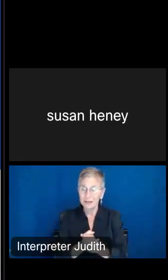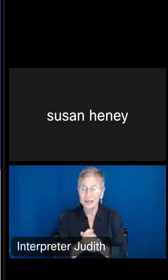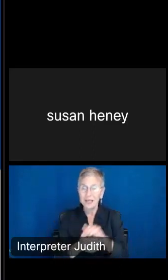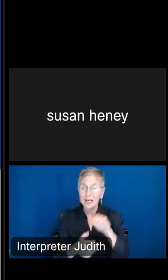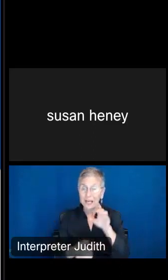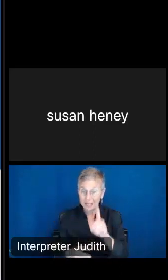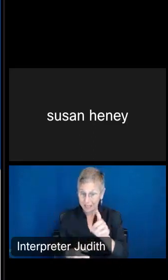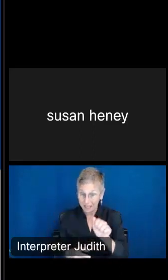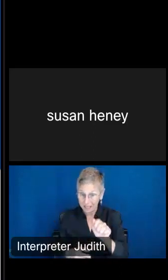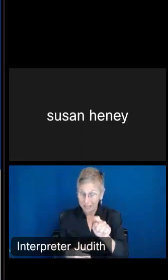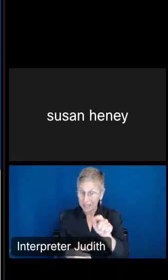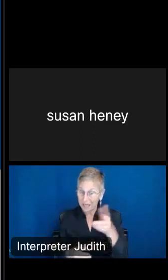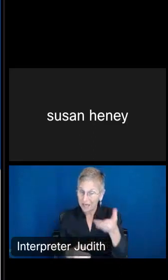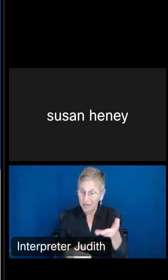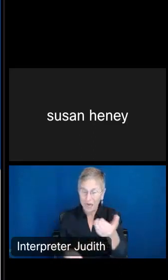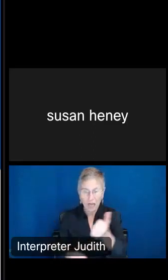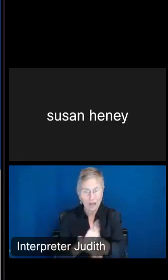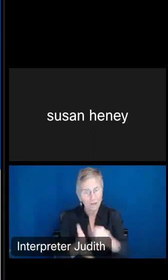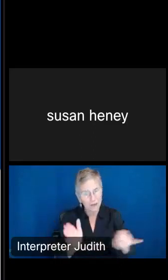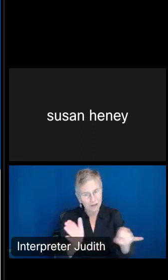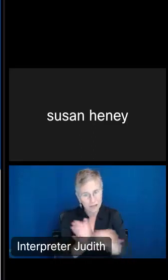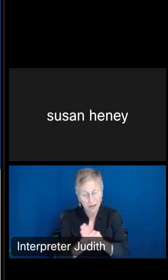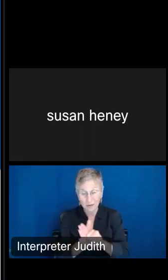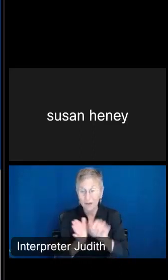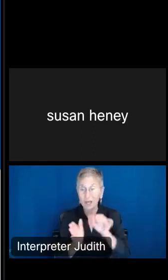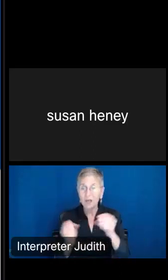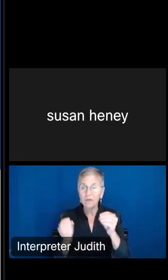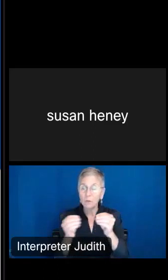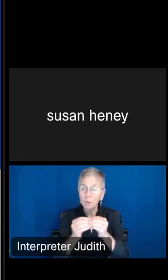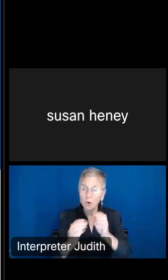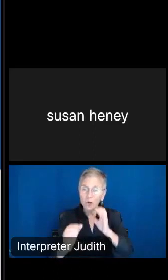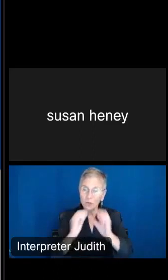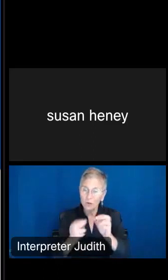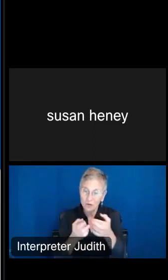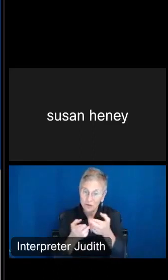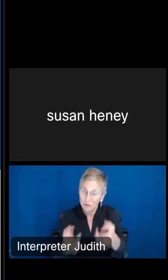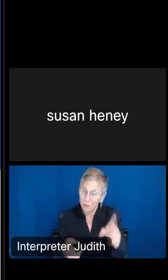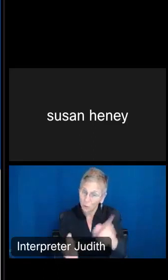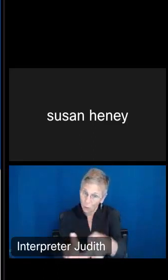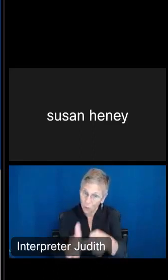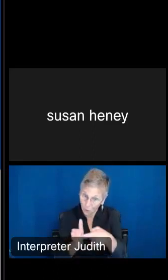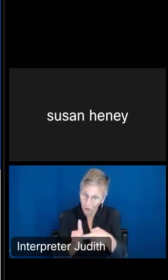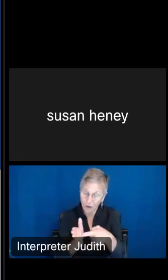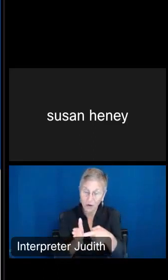help identify if additional communication resources are needed to send out emergency